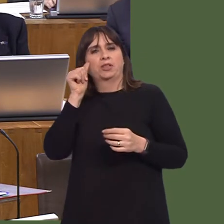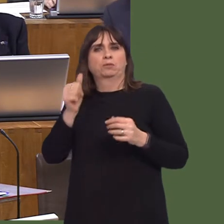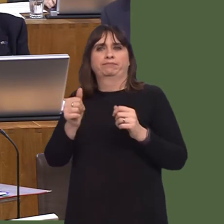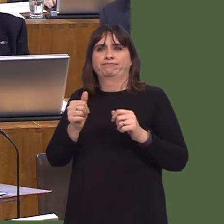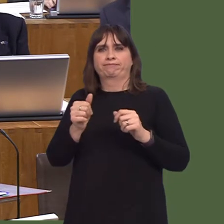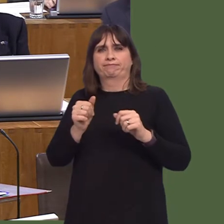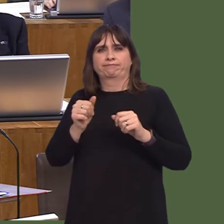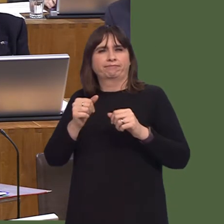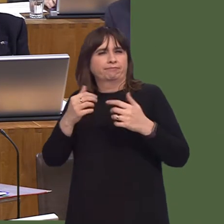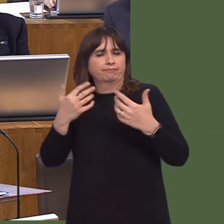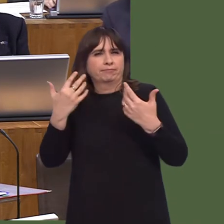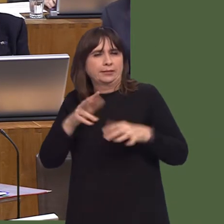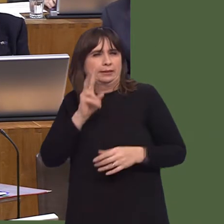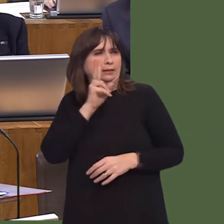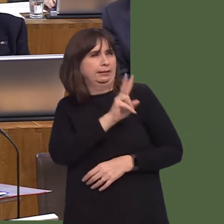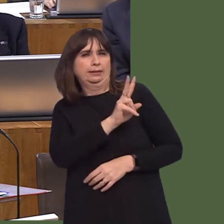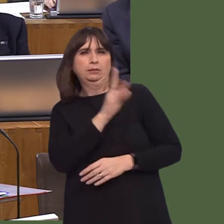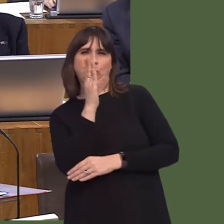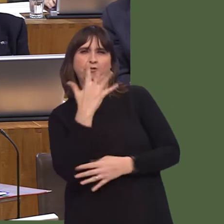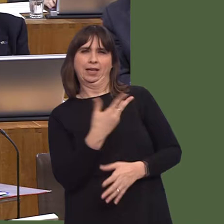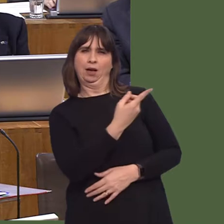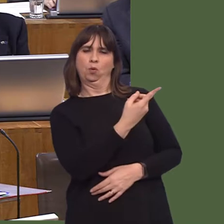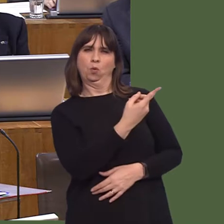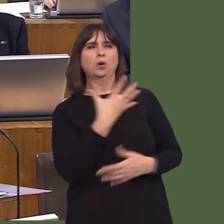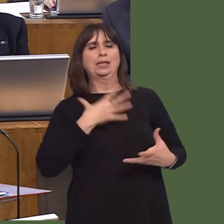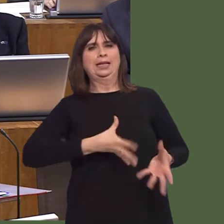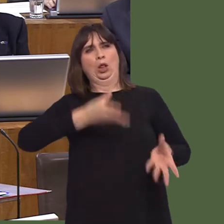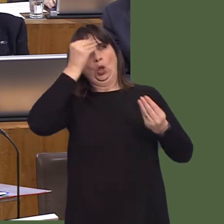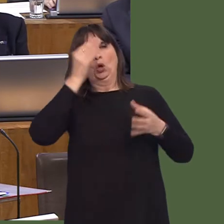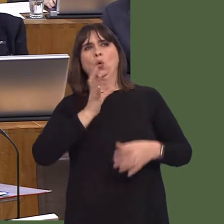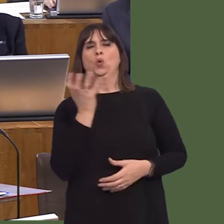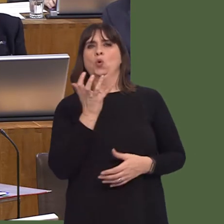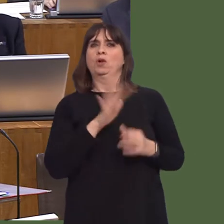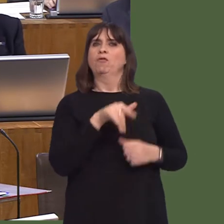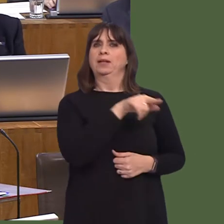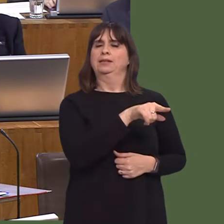What I can say to her, though: she makes the point, obviously sensibly, that we want to see borders removed.